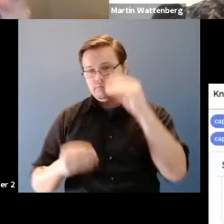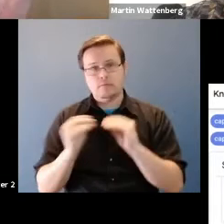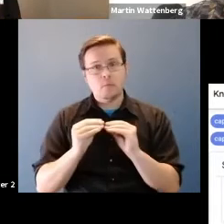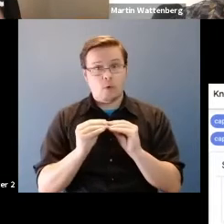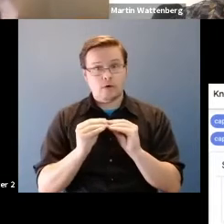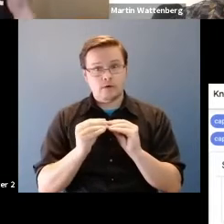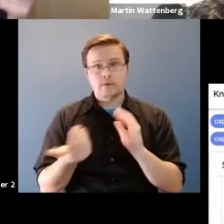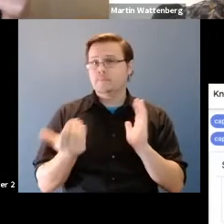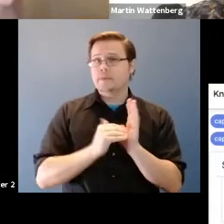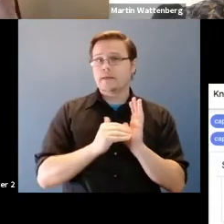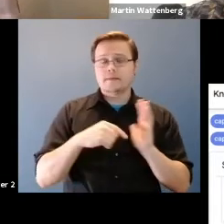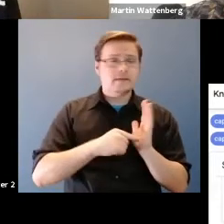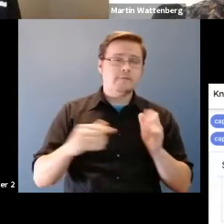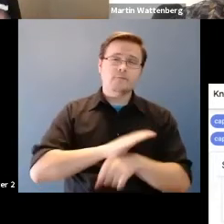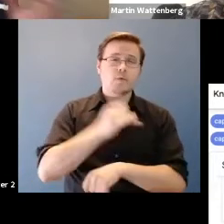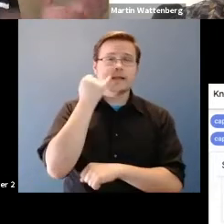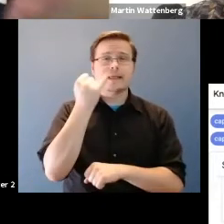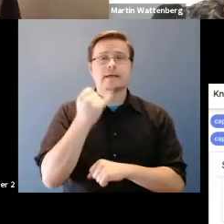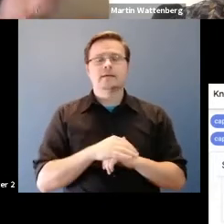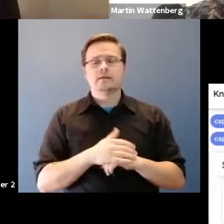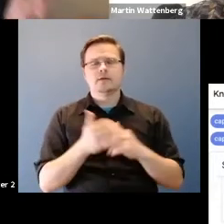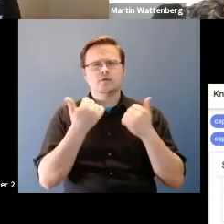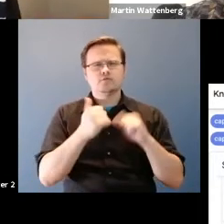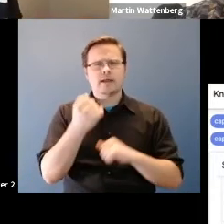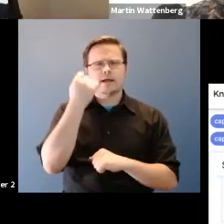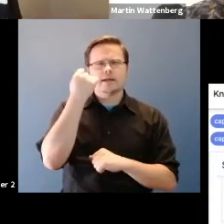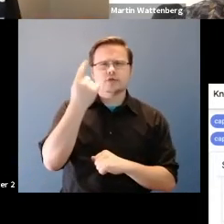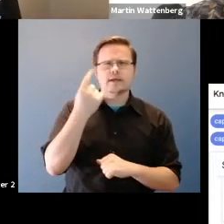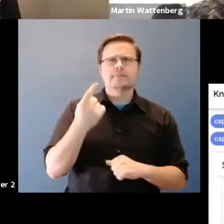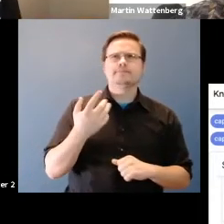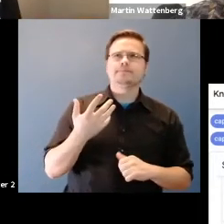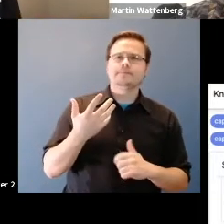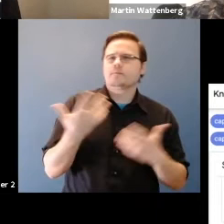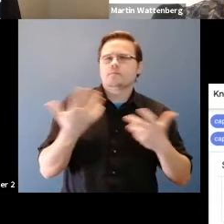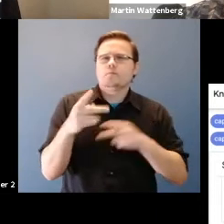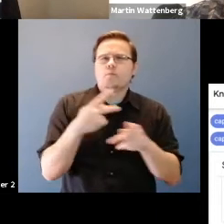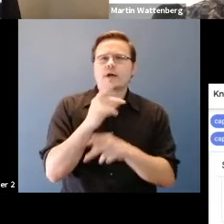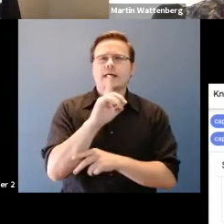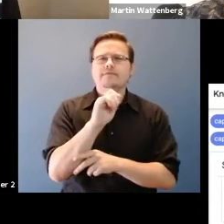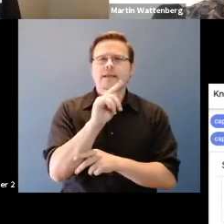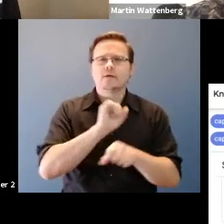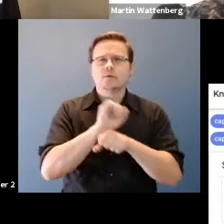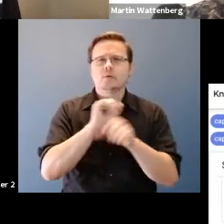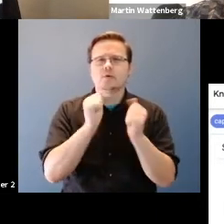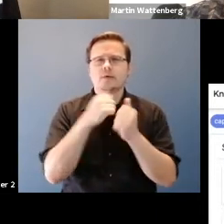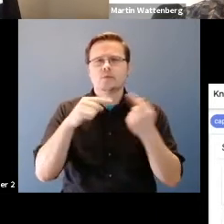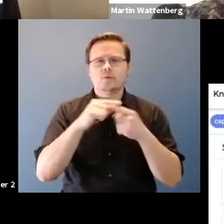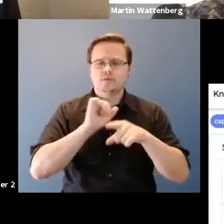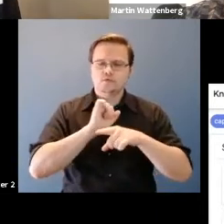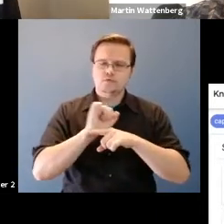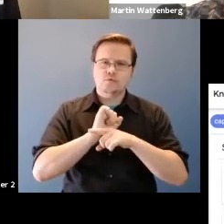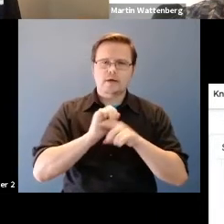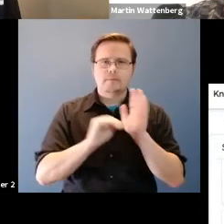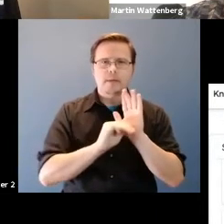Fernanda Viegas: This is the whole idea is is to try to understand you know what kind of data are you dealing with when you train our model based on on this given data set.